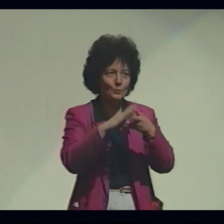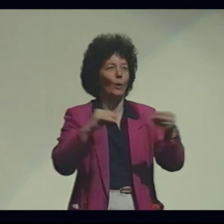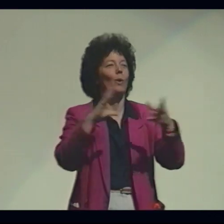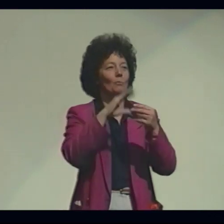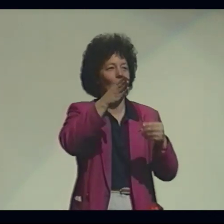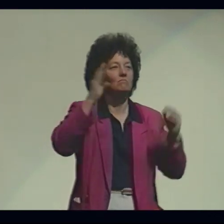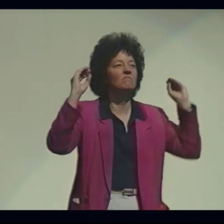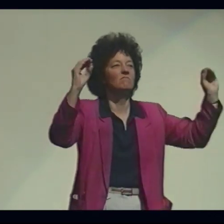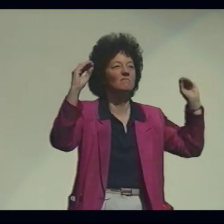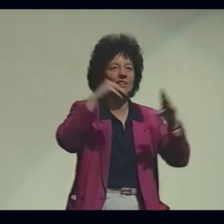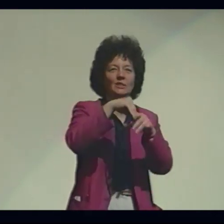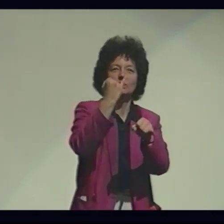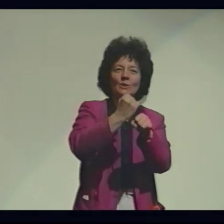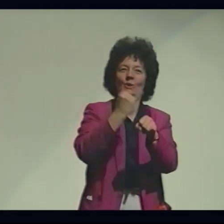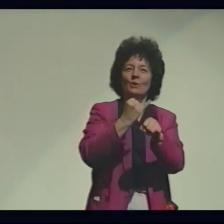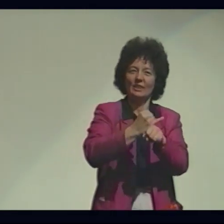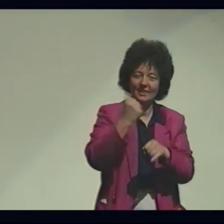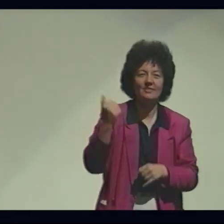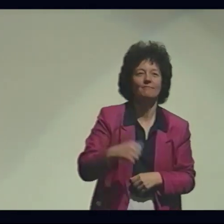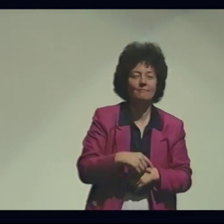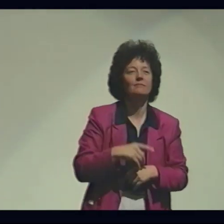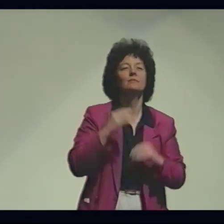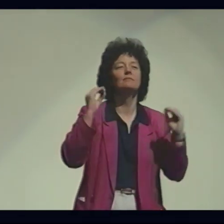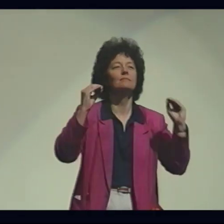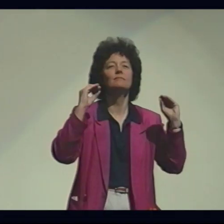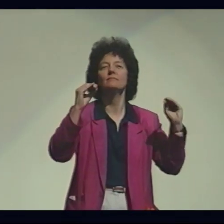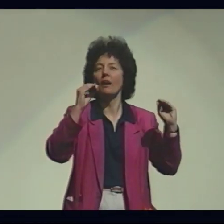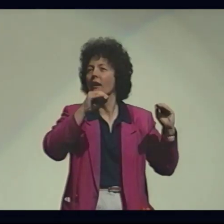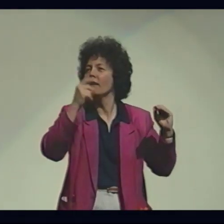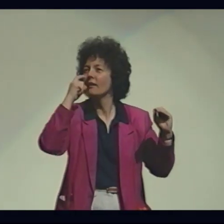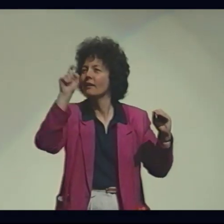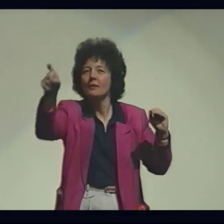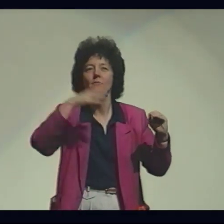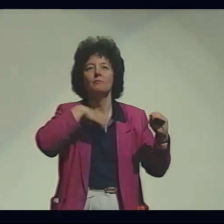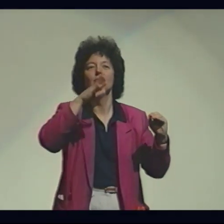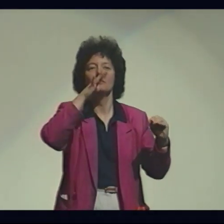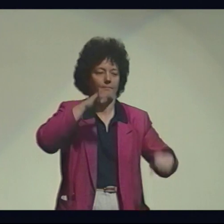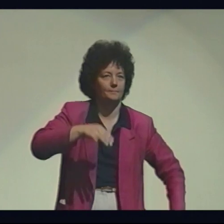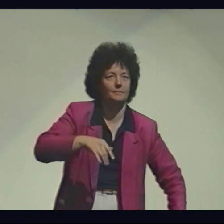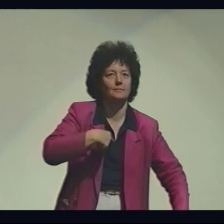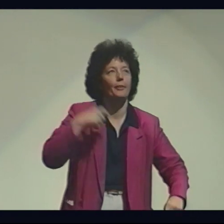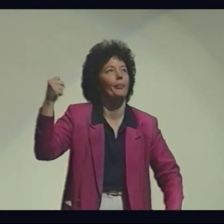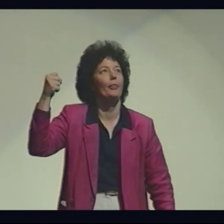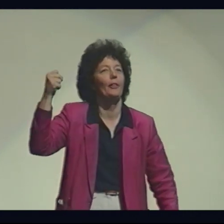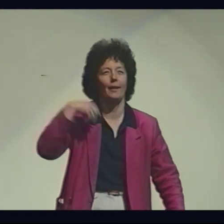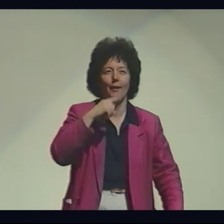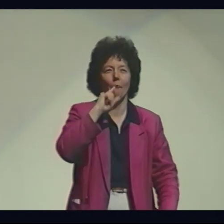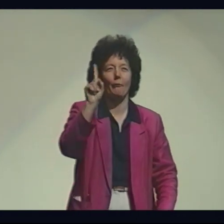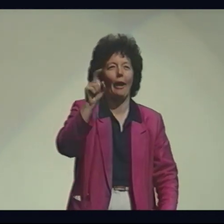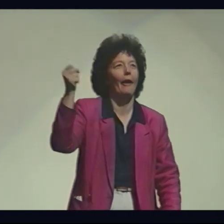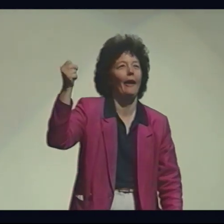Bernard Bragg taught at the school for the deaf nearby. He recalls a time seeing me as a toddler,